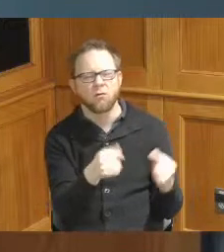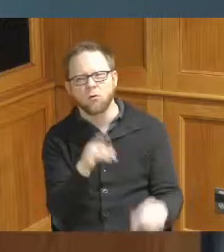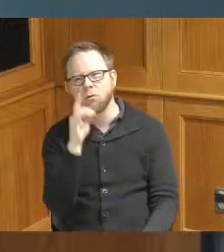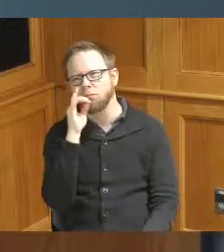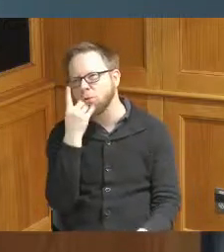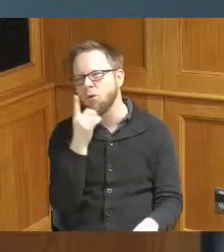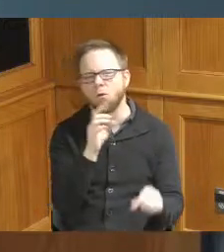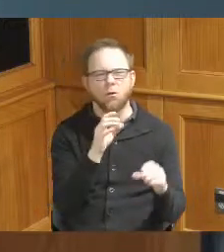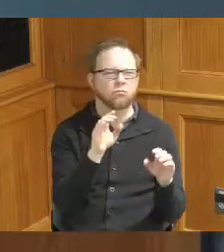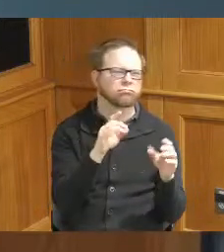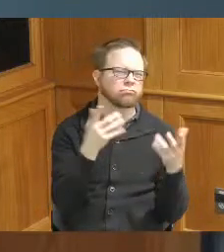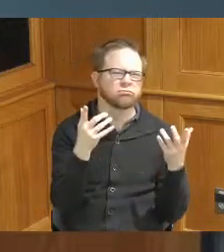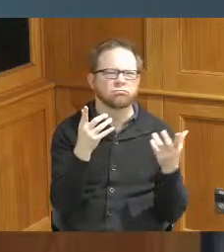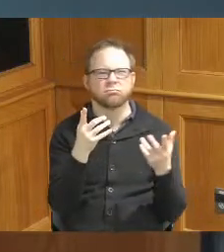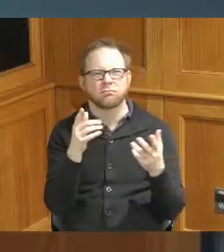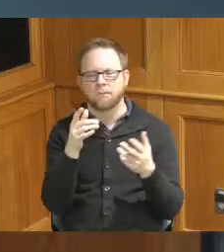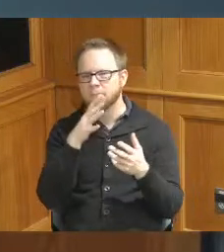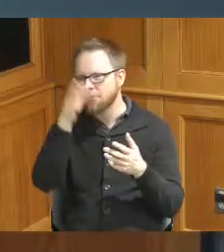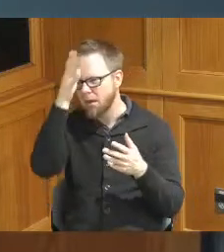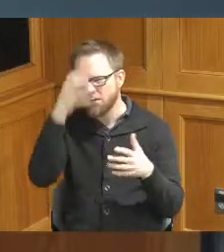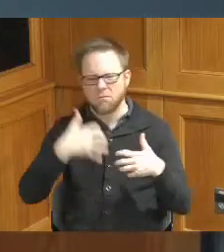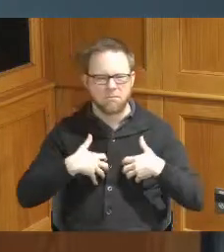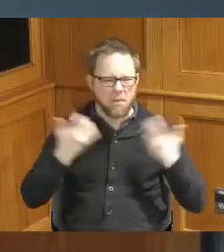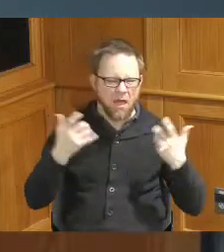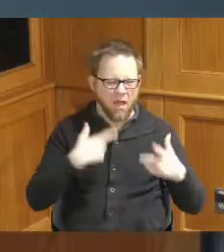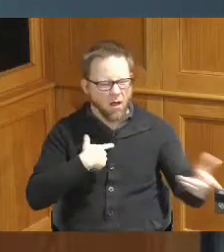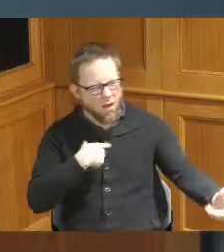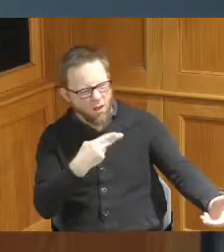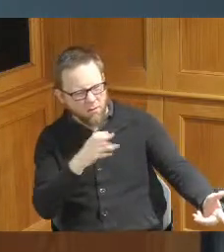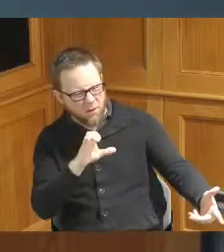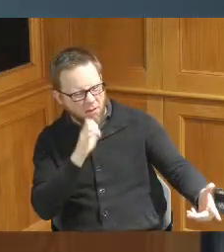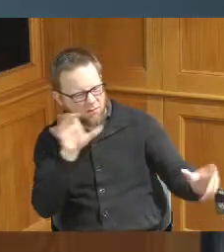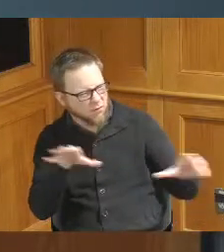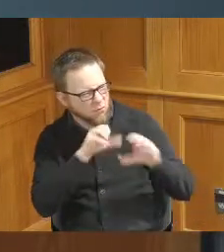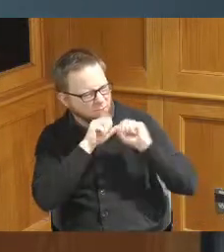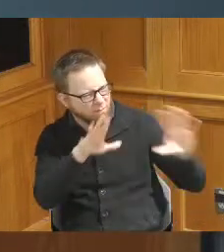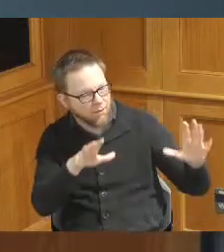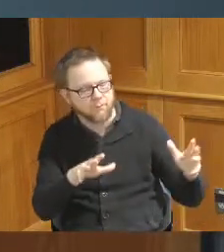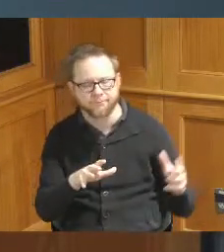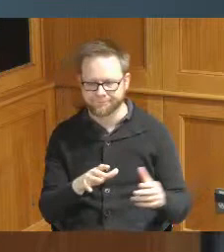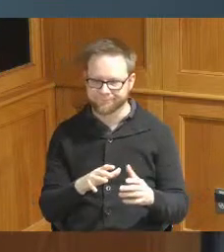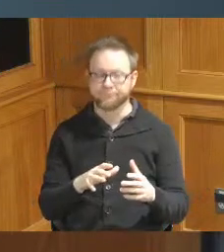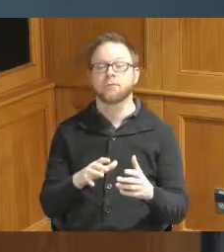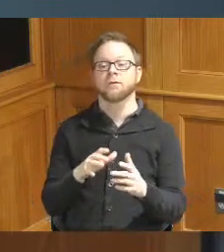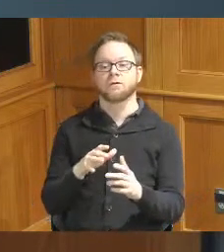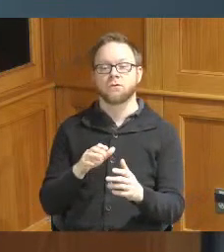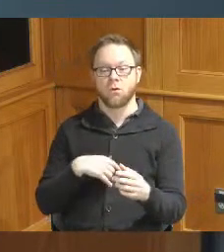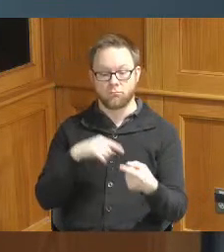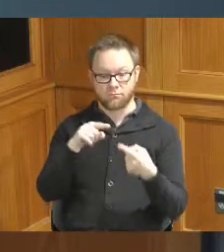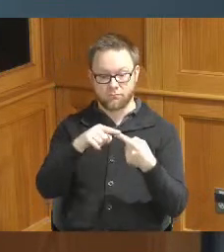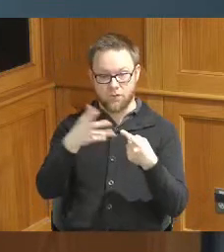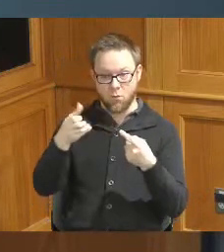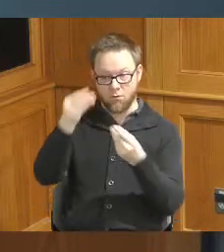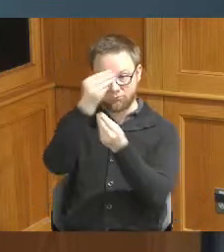getting mad saying we're not doing anything so I want one that it is known that we are a part